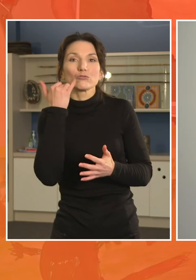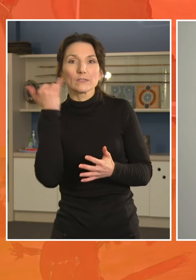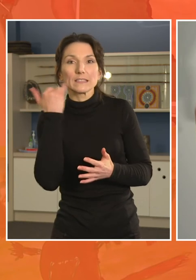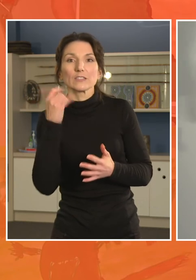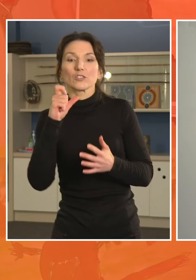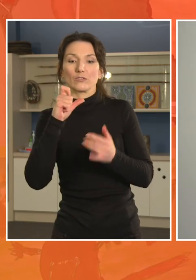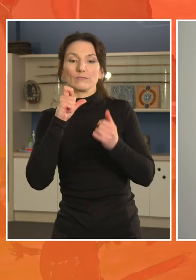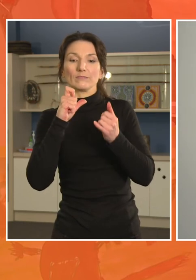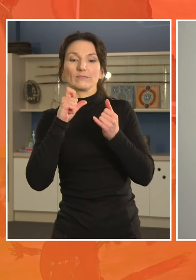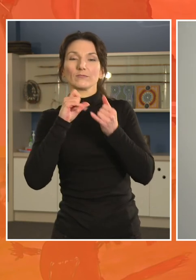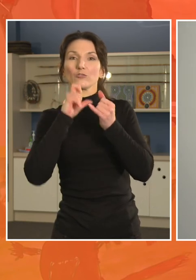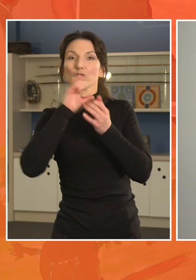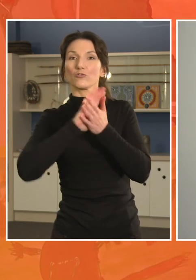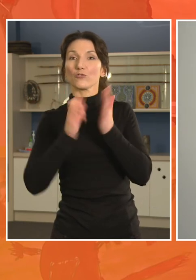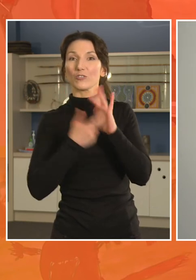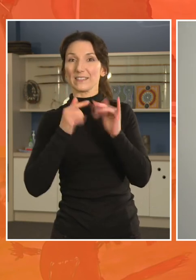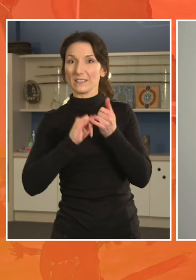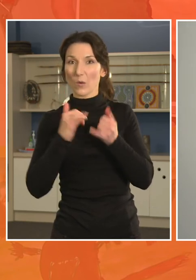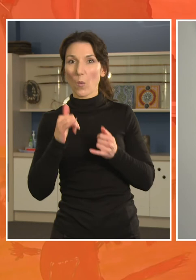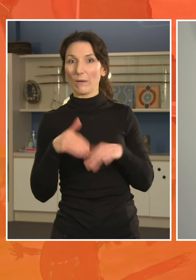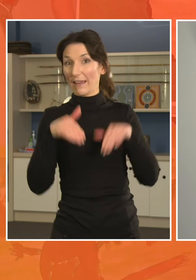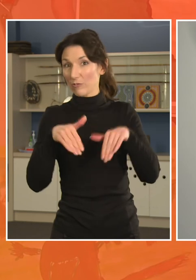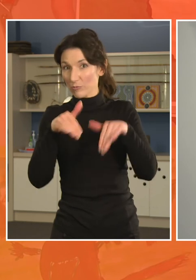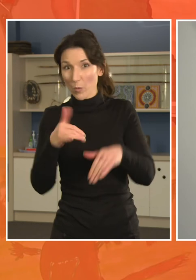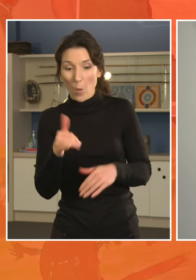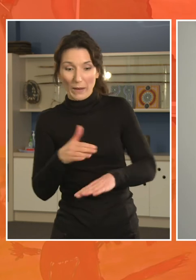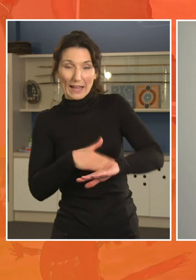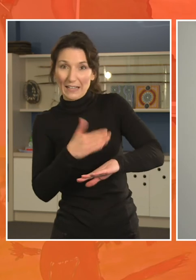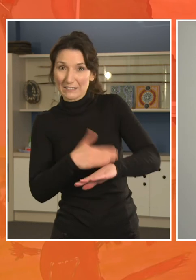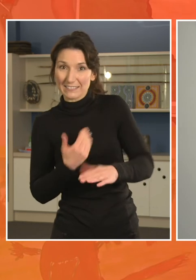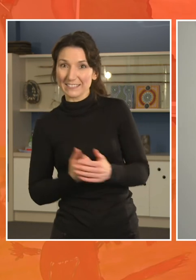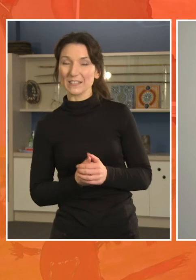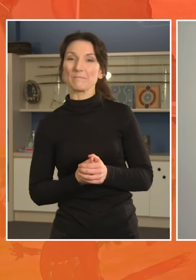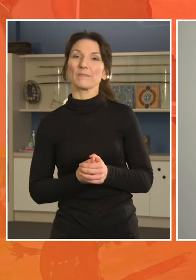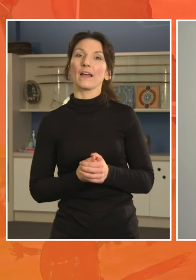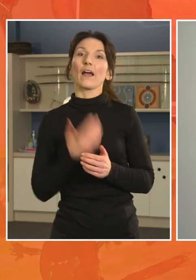we’ve got Trim the cat. So once you have your picture, find some thin